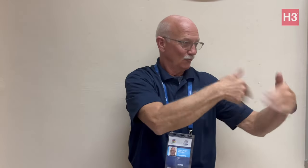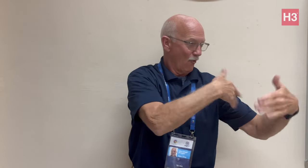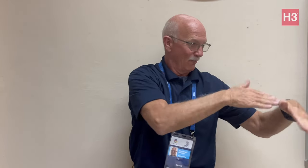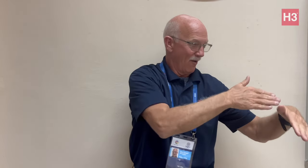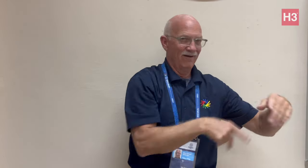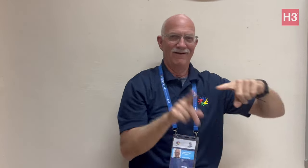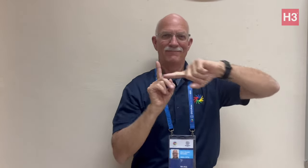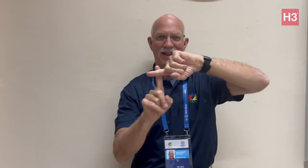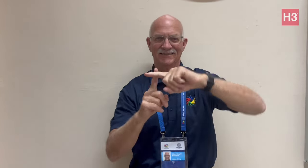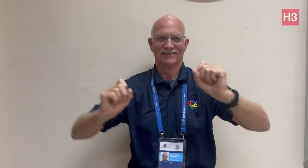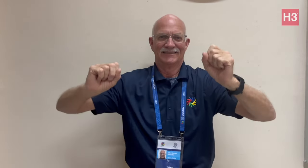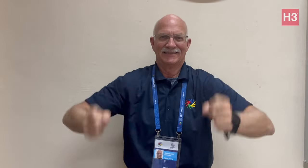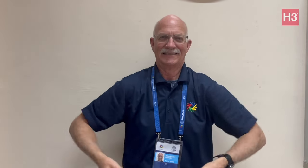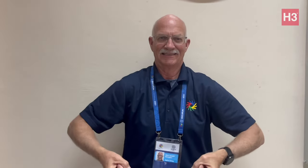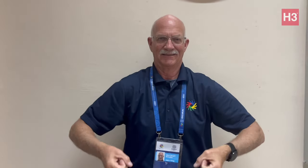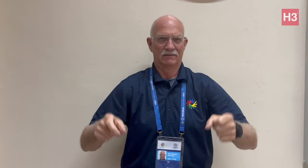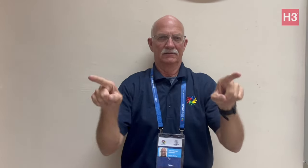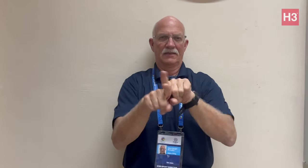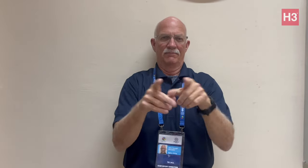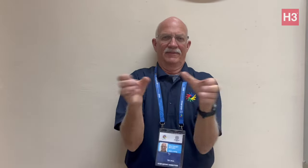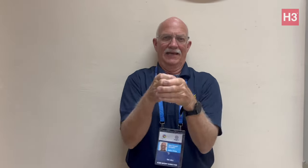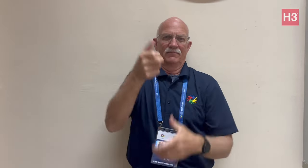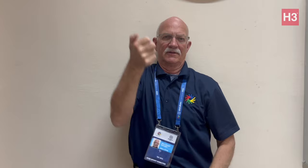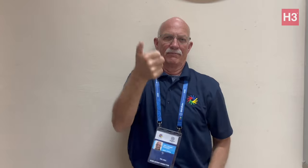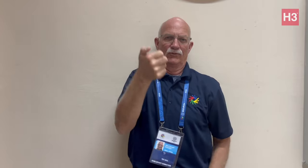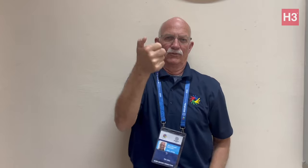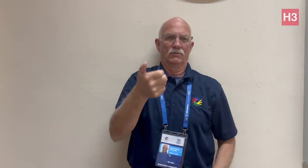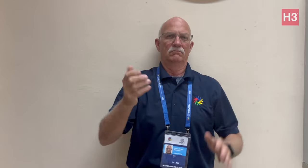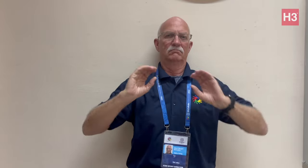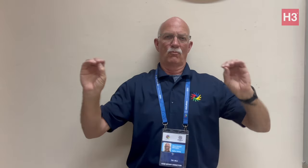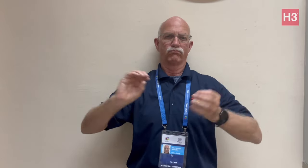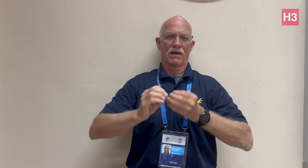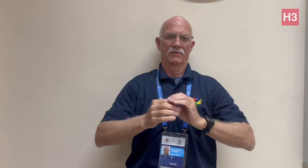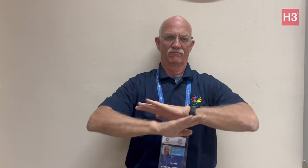events were held so that the team of timekeepers can remain in one place.